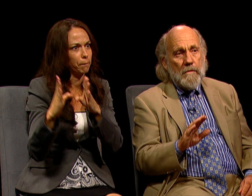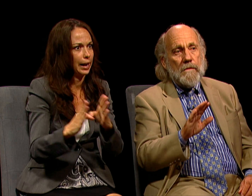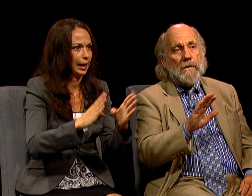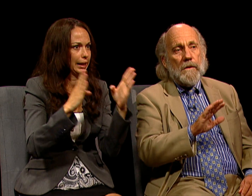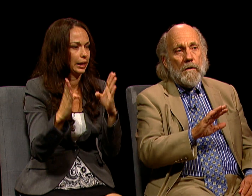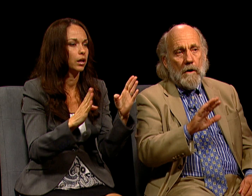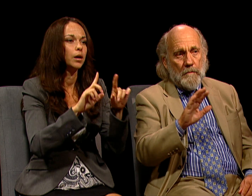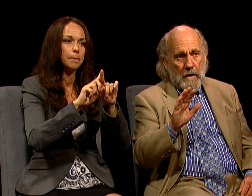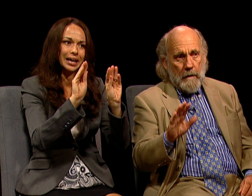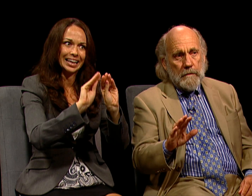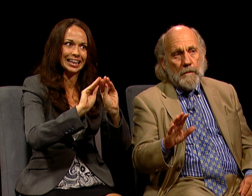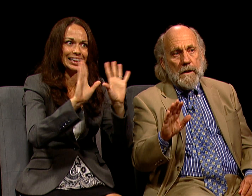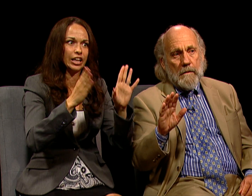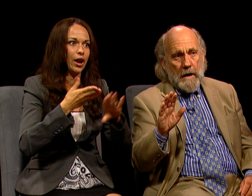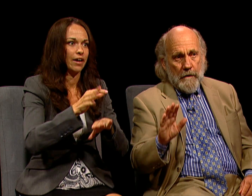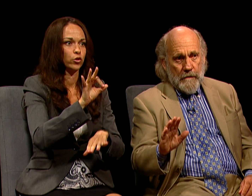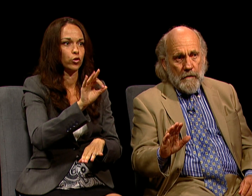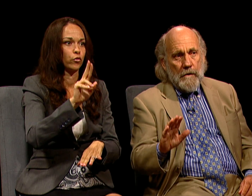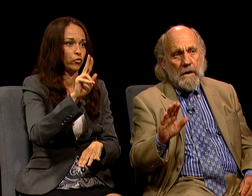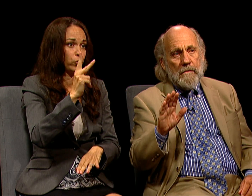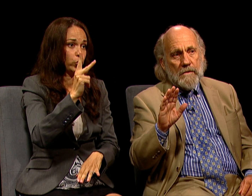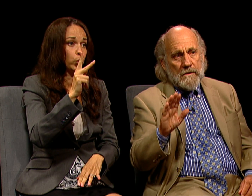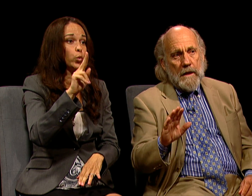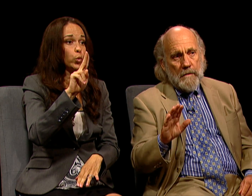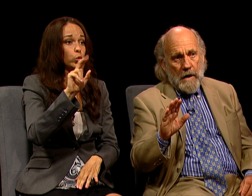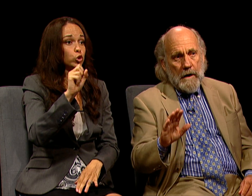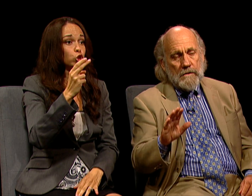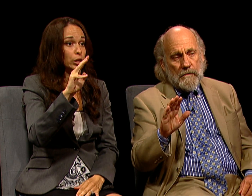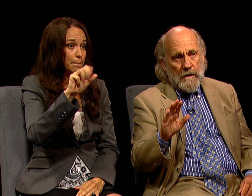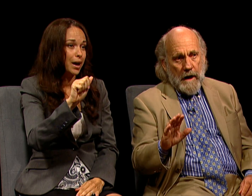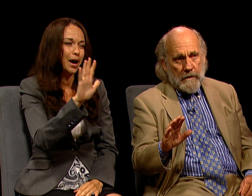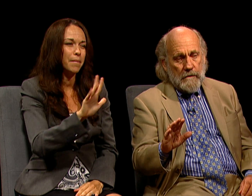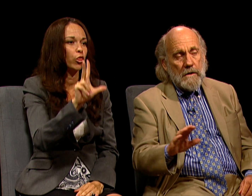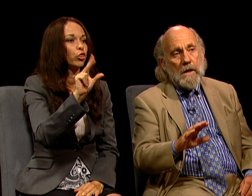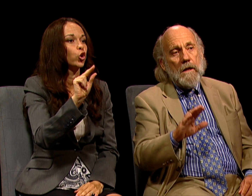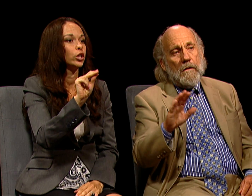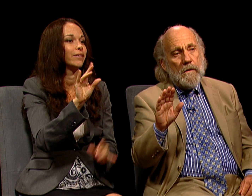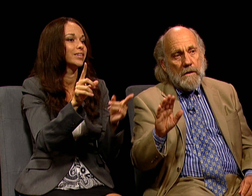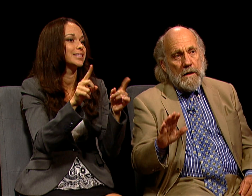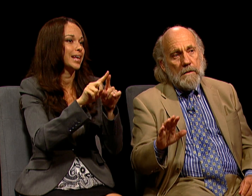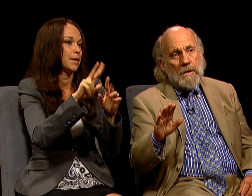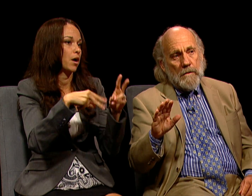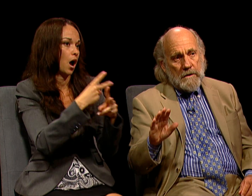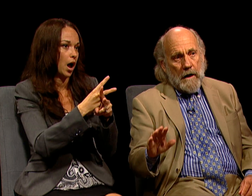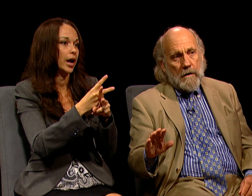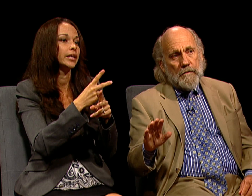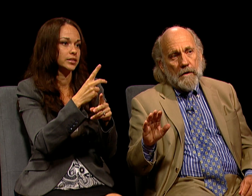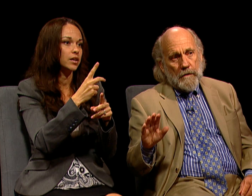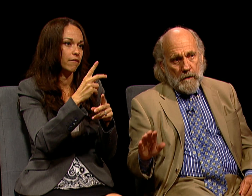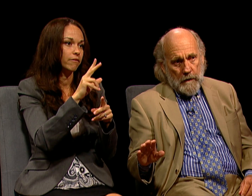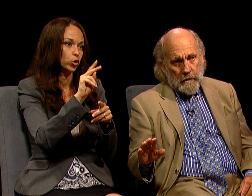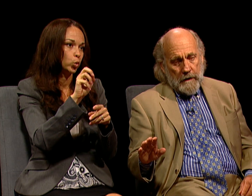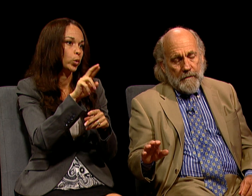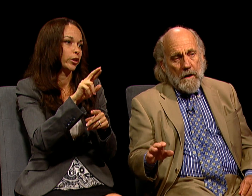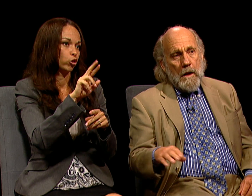THAT THERE ARE PROBABLY ABOUT 30 OF THE SAME KINDS OF REACTORS THAT NEED TO BE RETIRED FAIRLY QUICKLY.